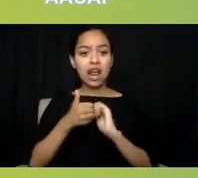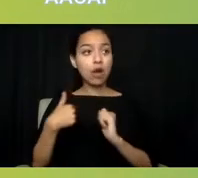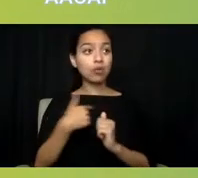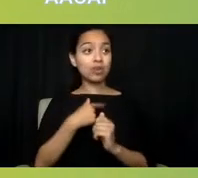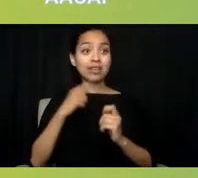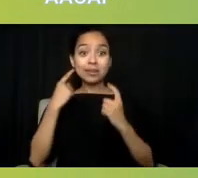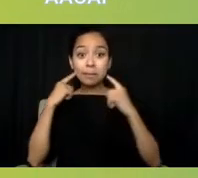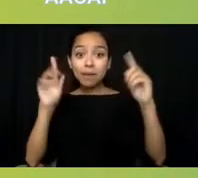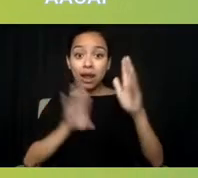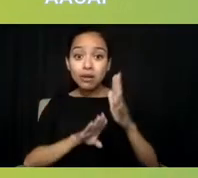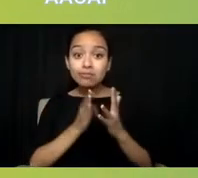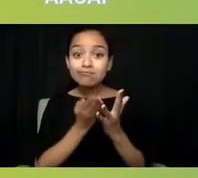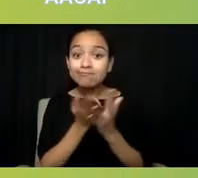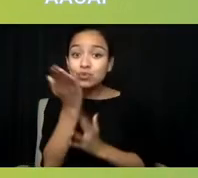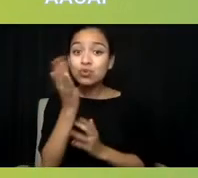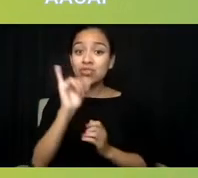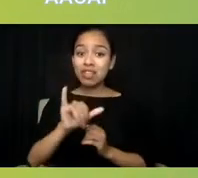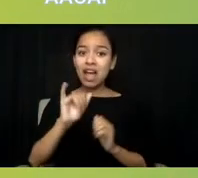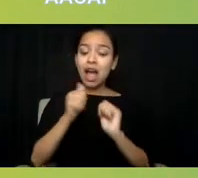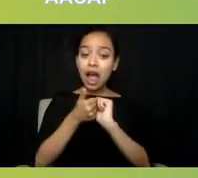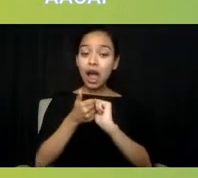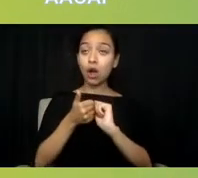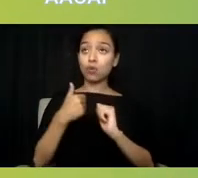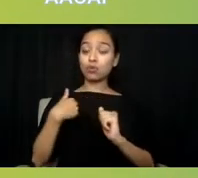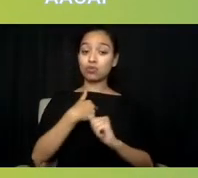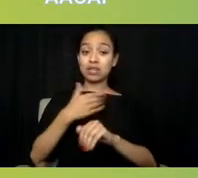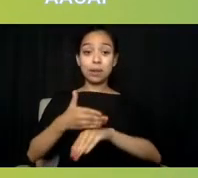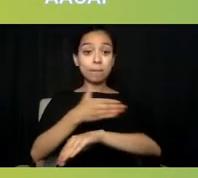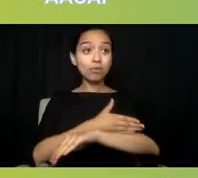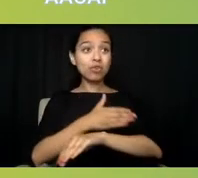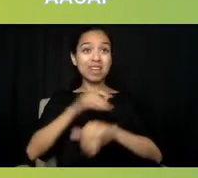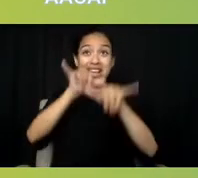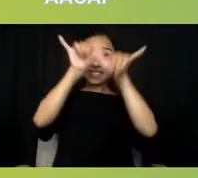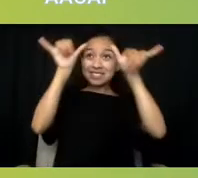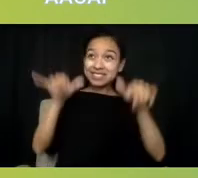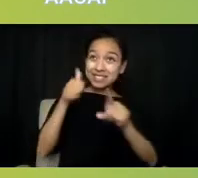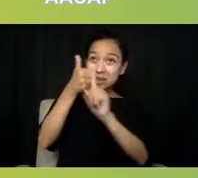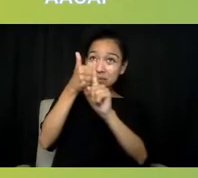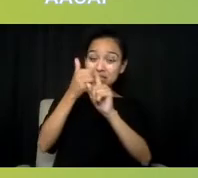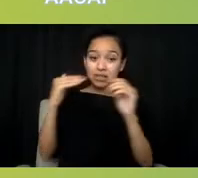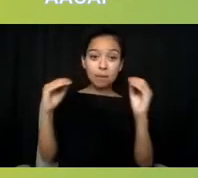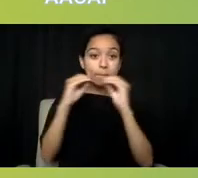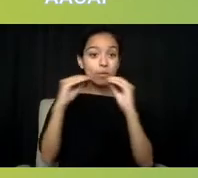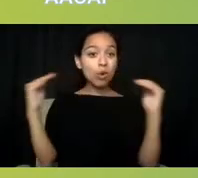that can create a more just system for everyone? And I think that as you asked the question